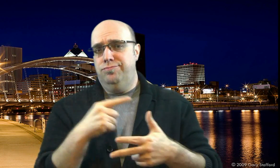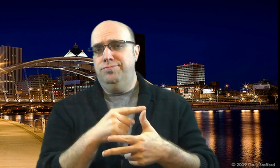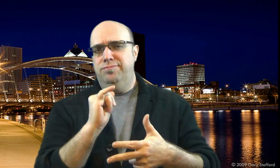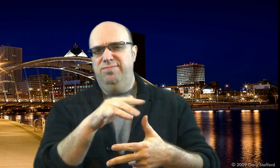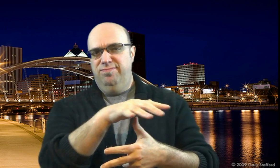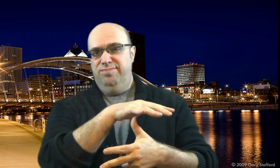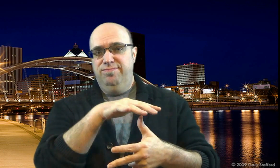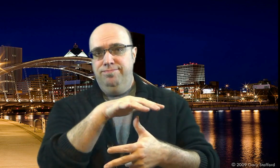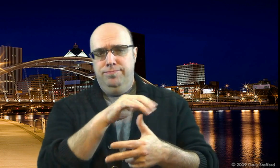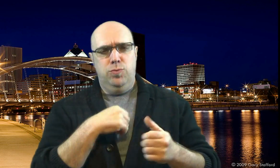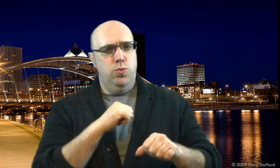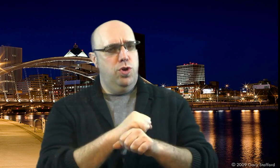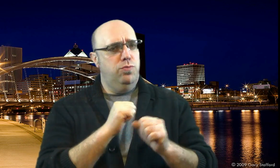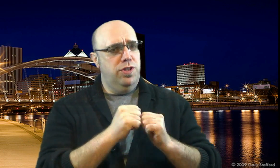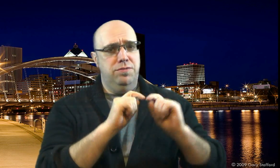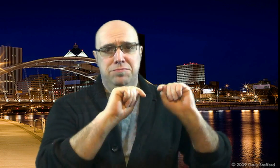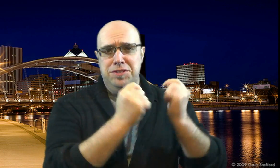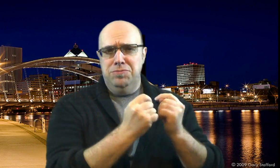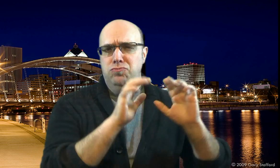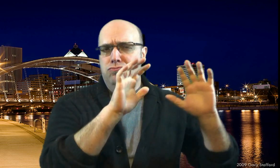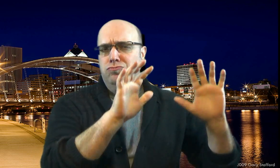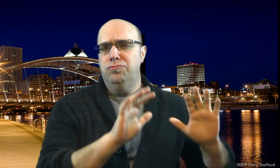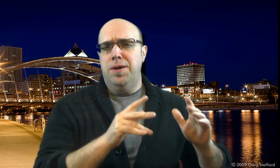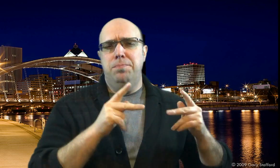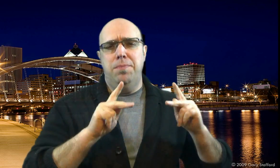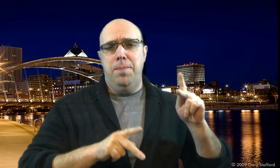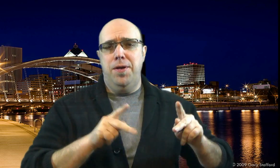For this role, I will be working with an excellent team of people.